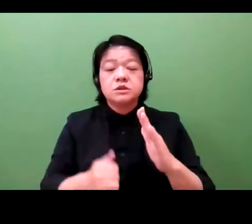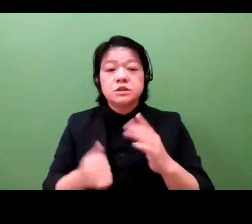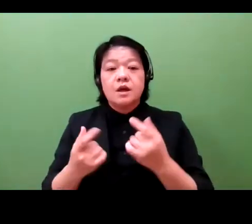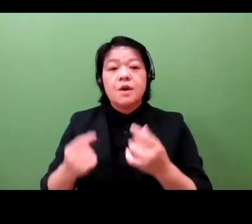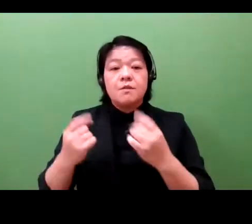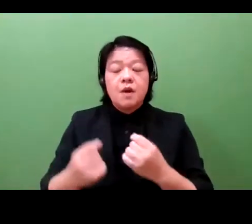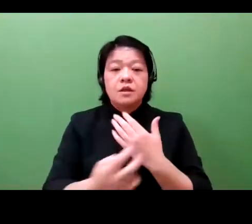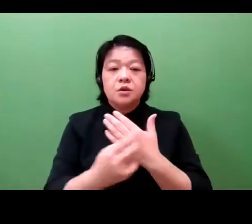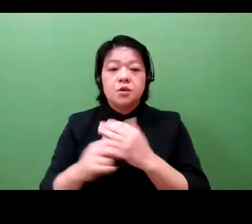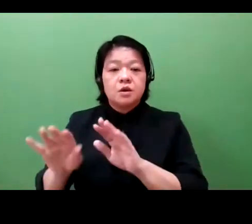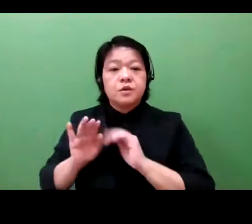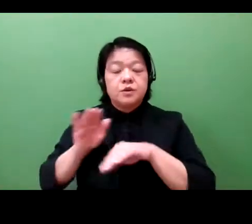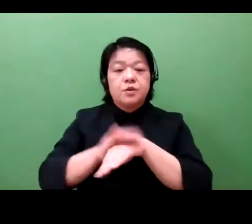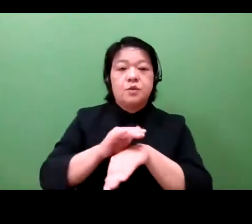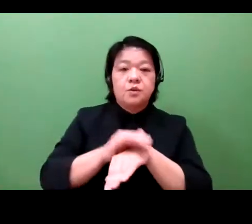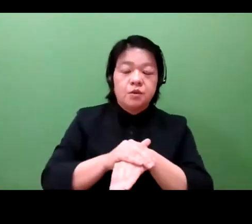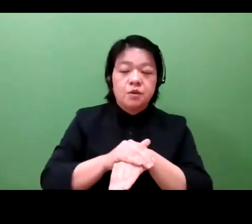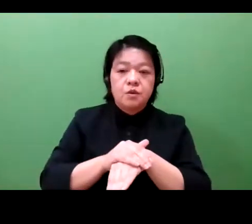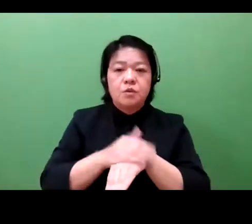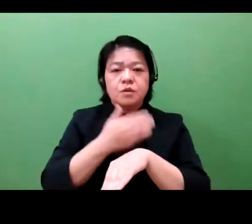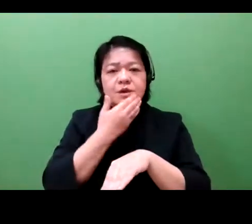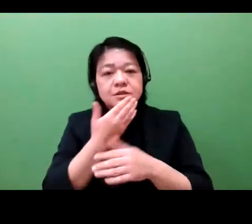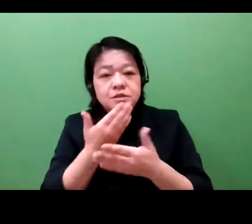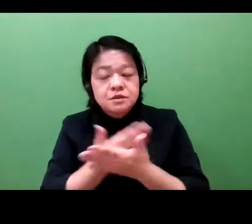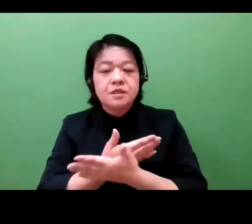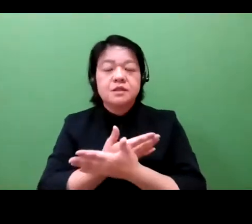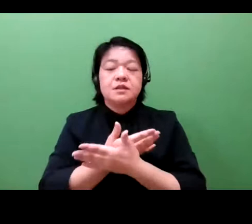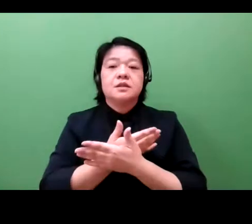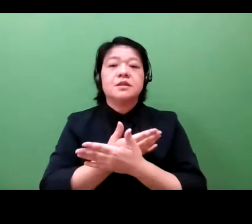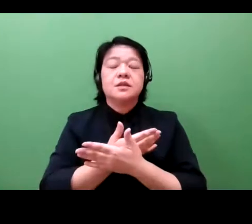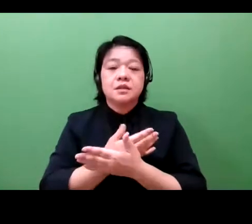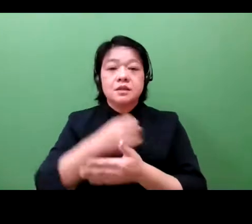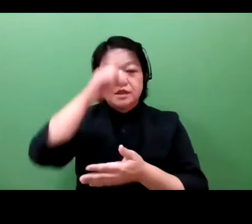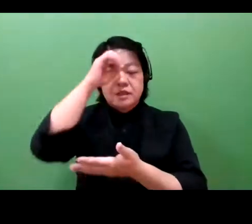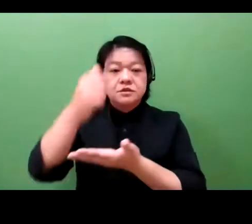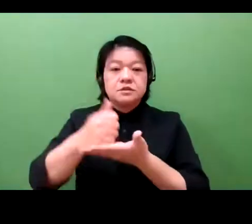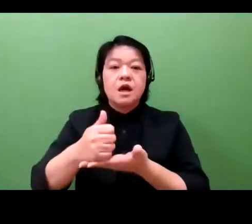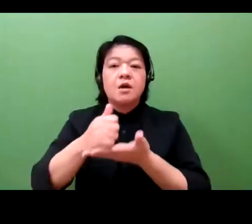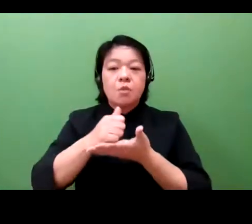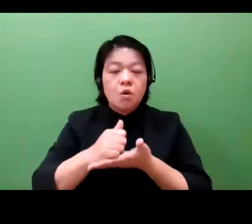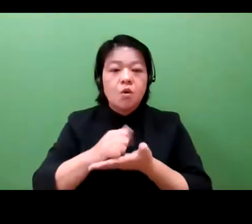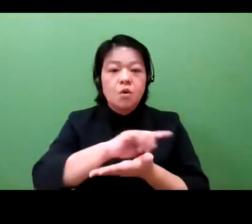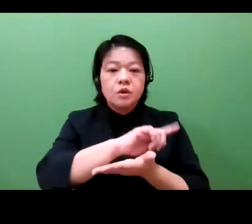Customers are taking control of their medical biodata through mobile apps.